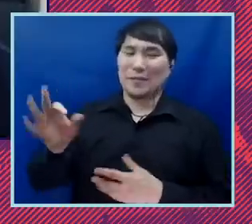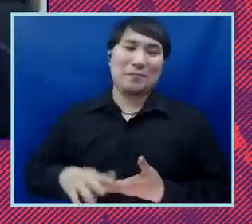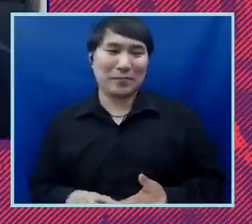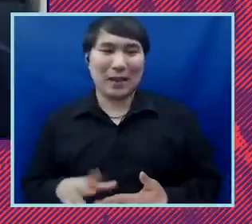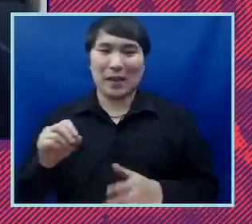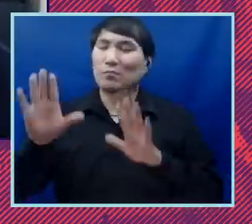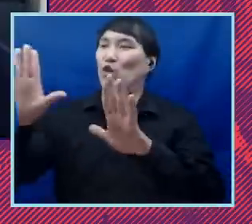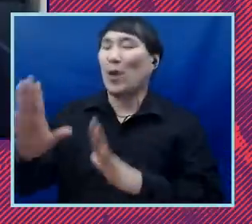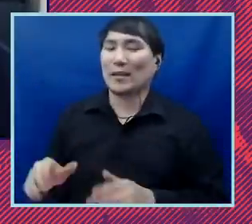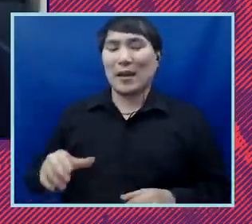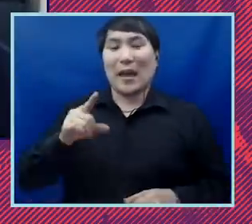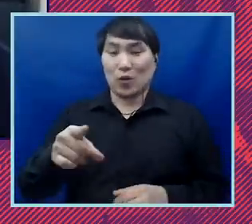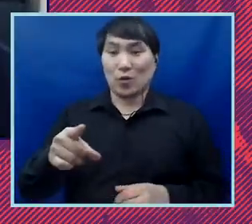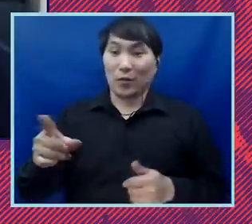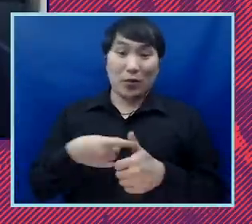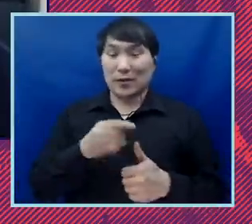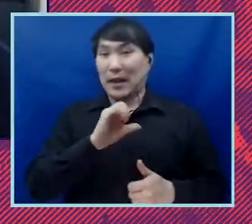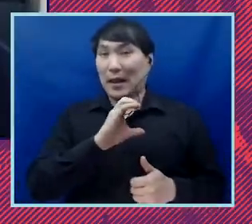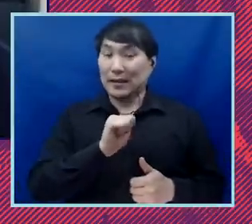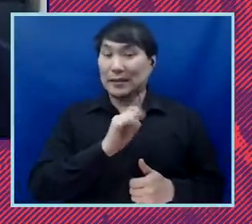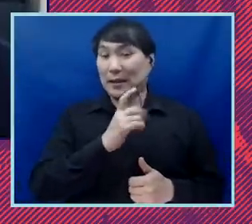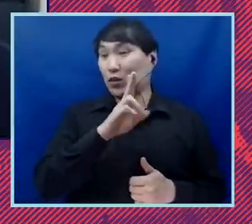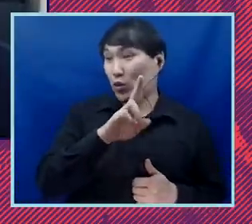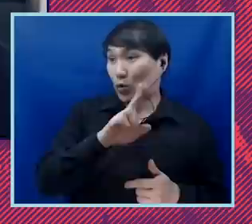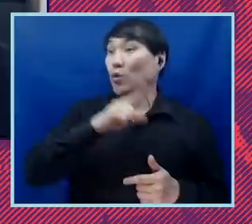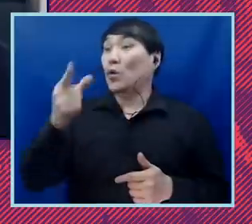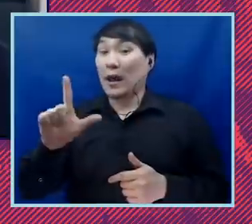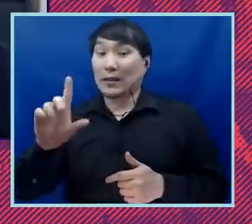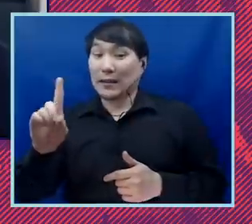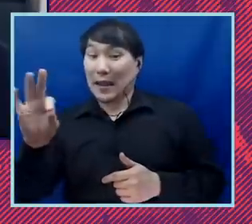great. And so you were first at the ACLU, and then the LDF and then where did you end up? And now,